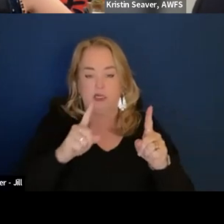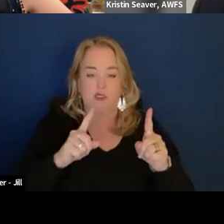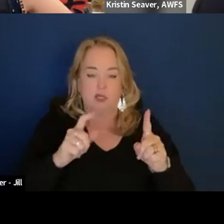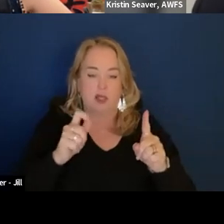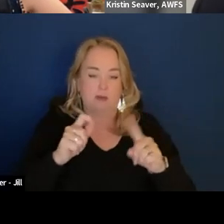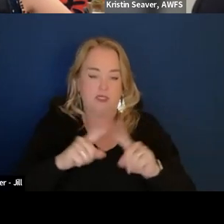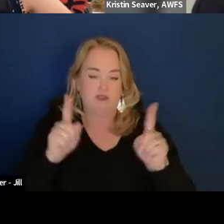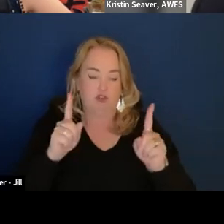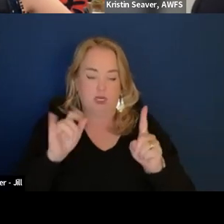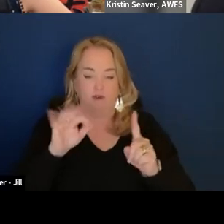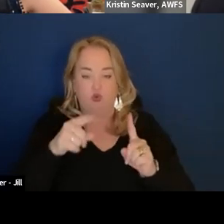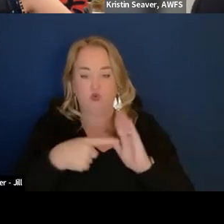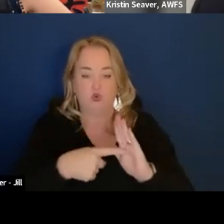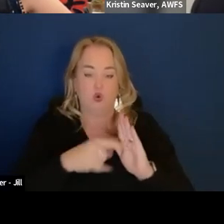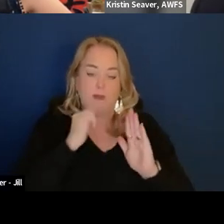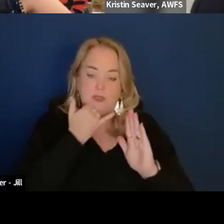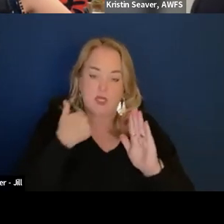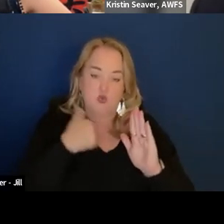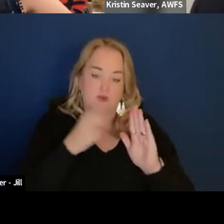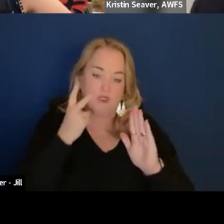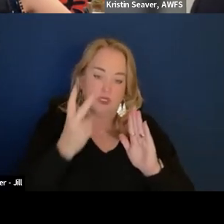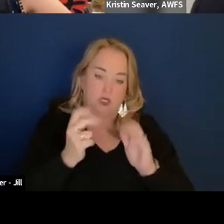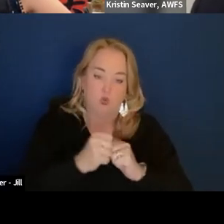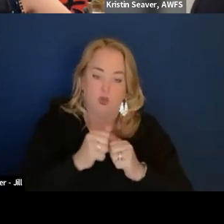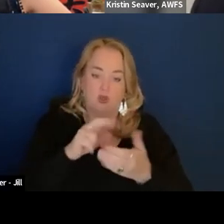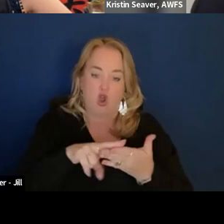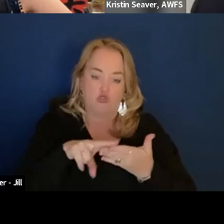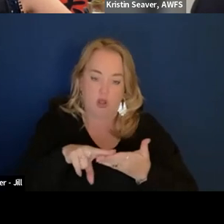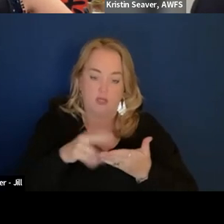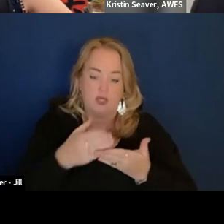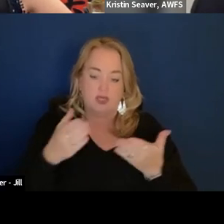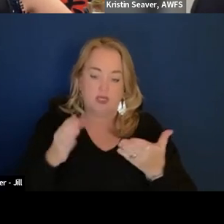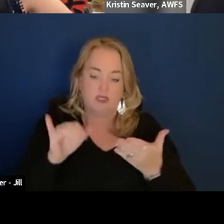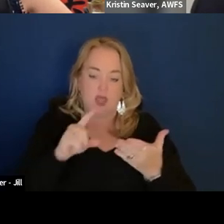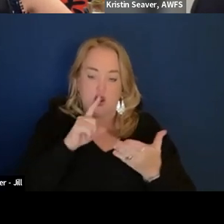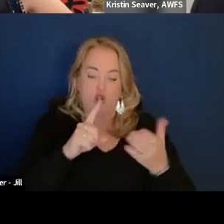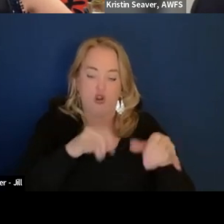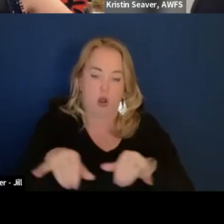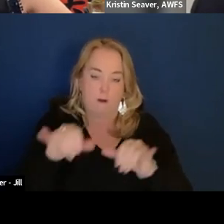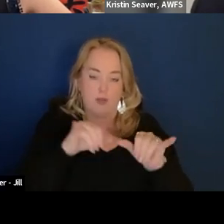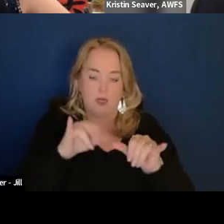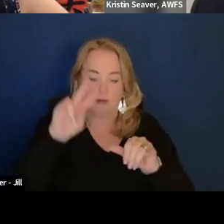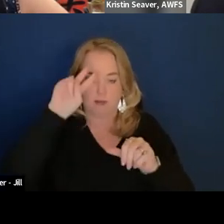here are the mistakes we have commonly seen with contracts and things that are common misconceptions or misunderstood.